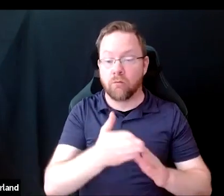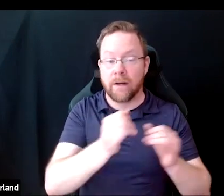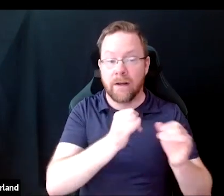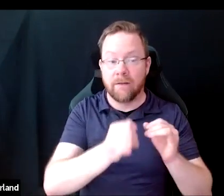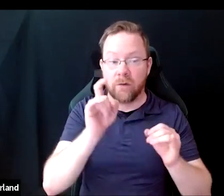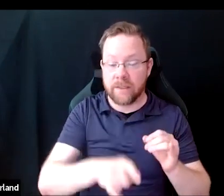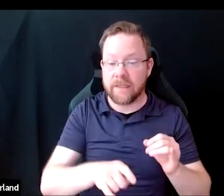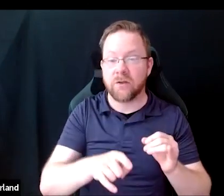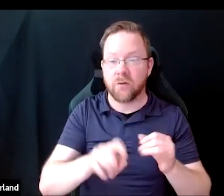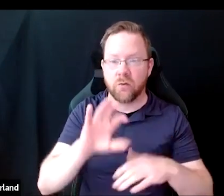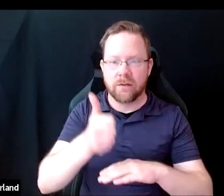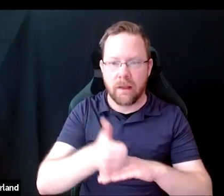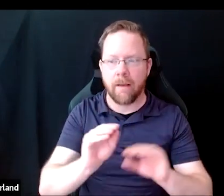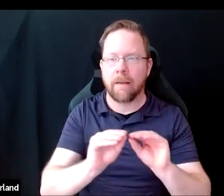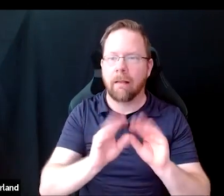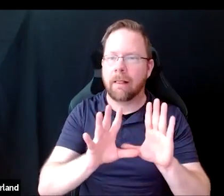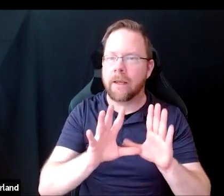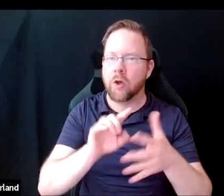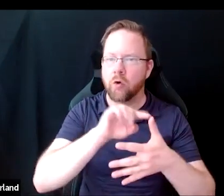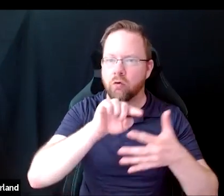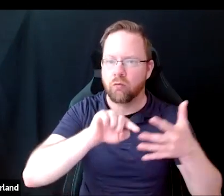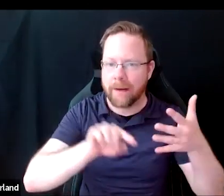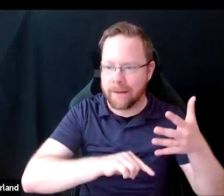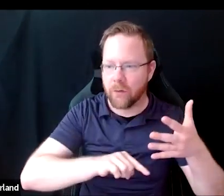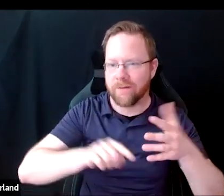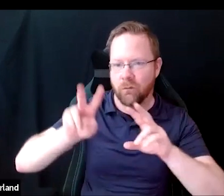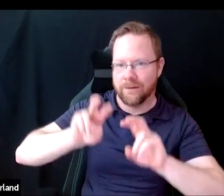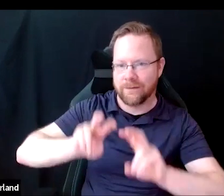to assess the candidates and to evaluate their suitability